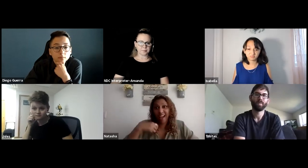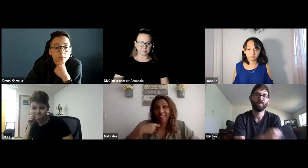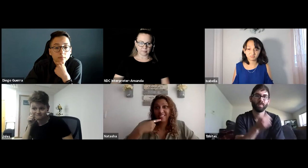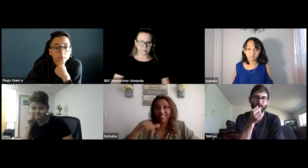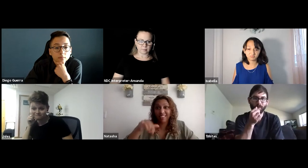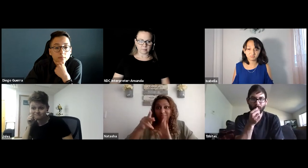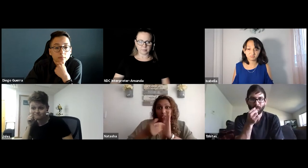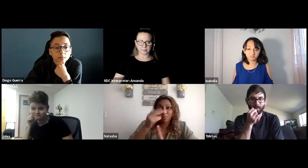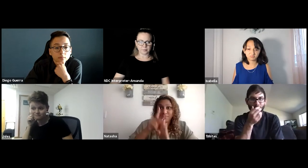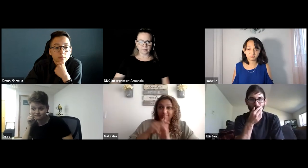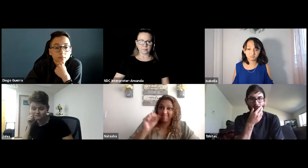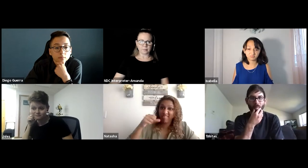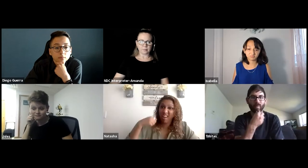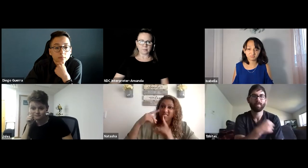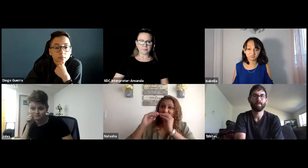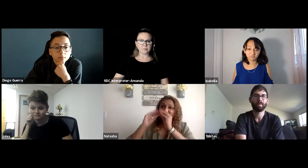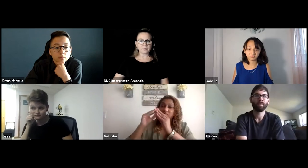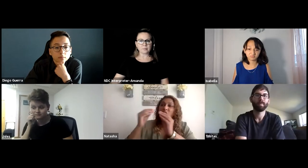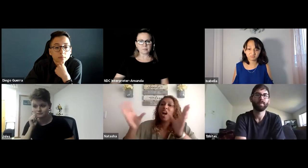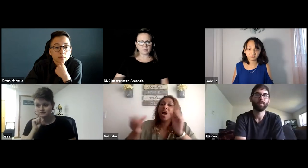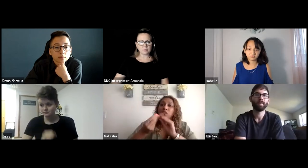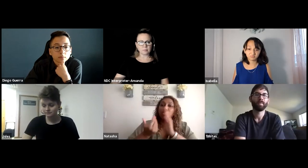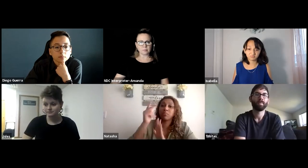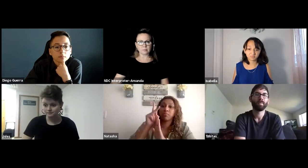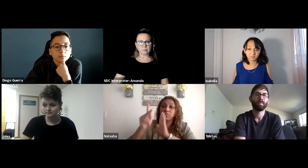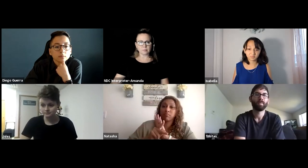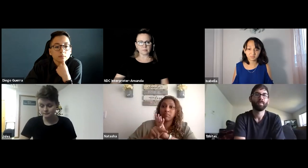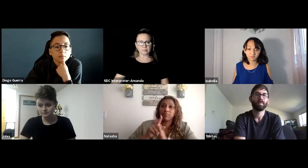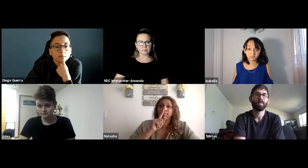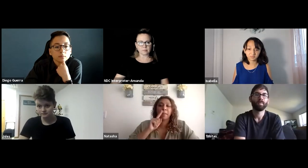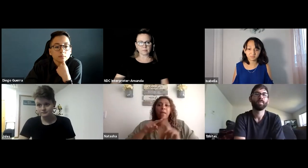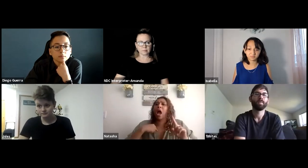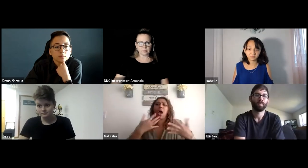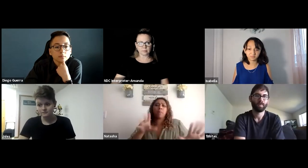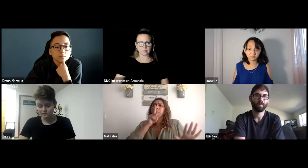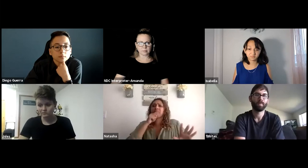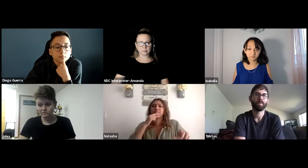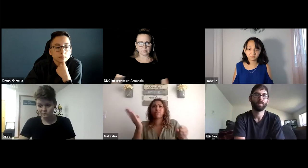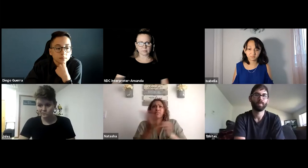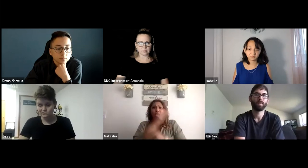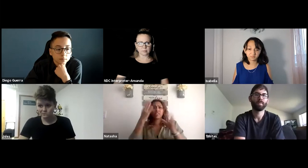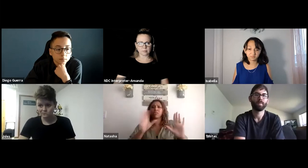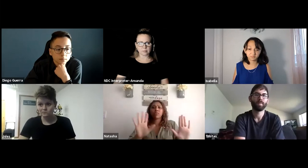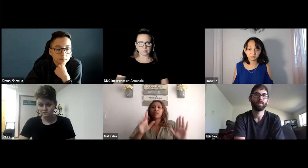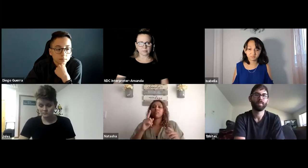and as Deaf students, we also have a chance to make a complaint or a grievance where they could add or change policies.